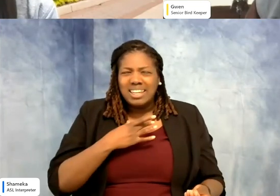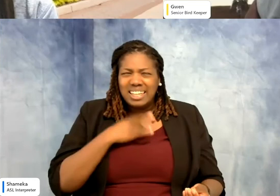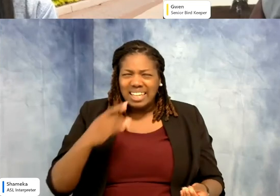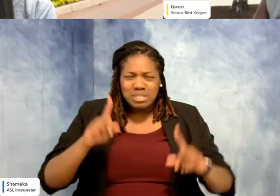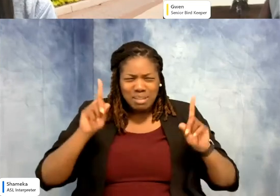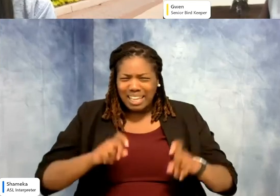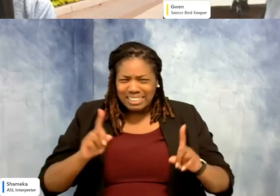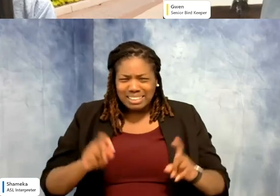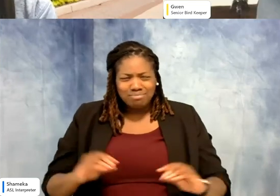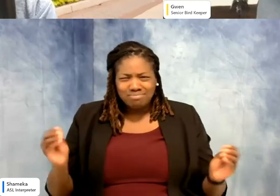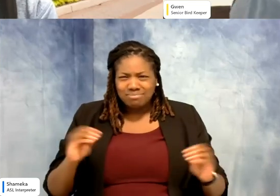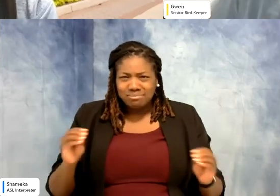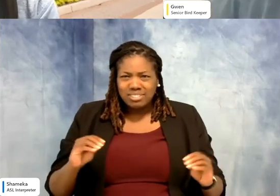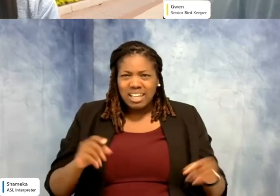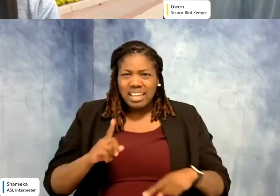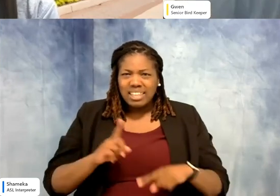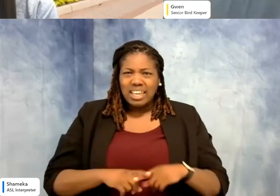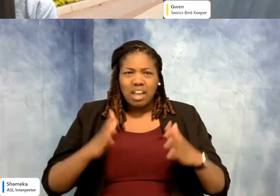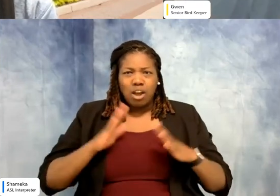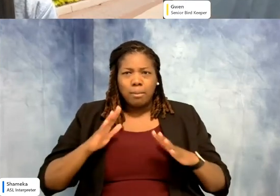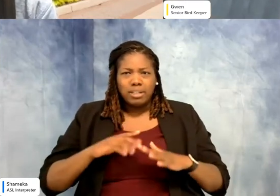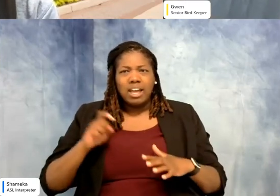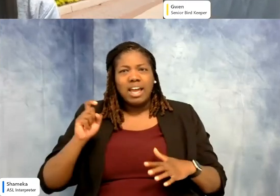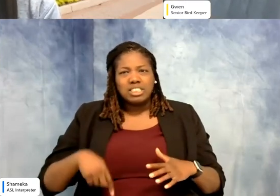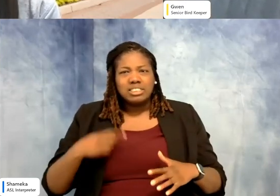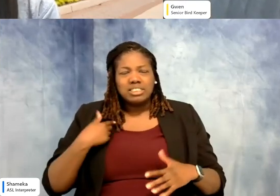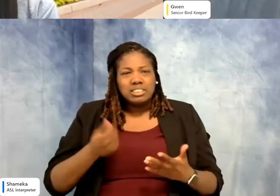There's nothing they can give me to calm me down, I just have to be a big girl and do it. But